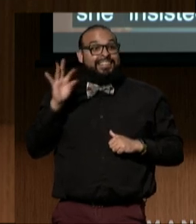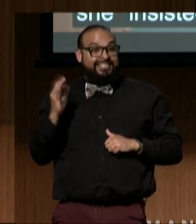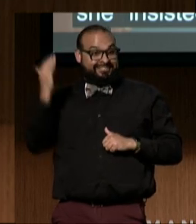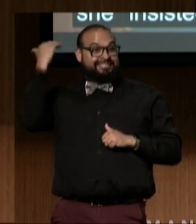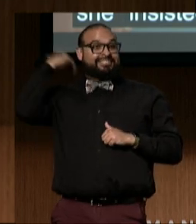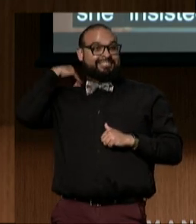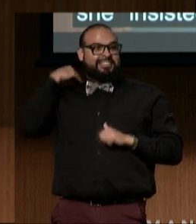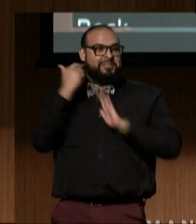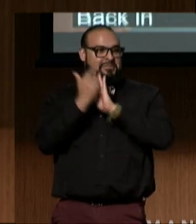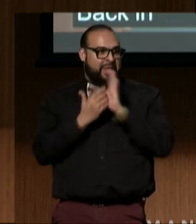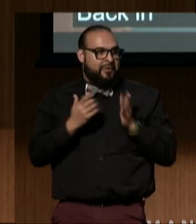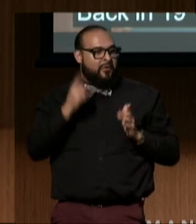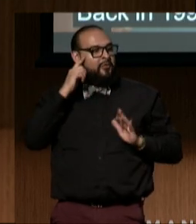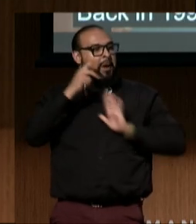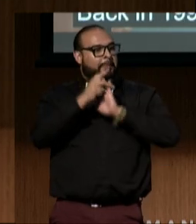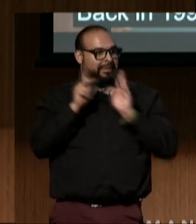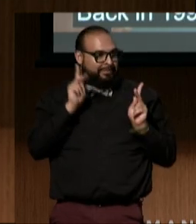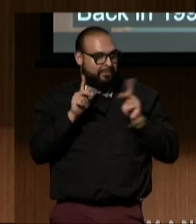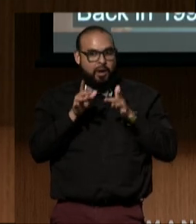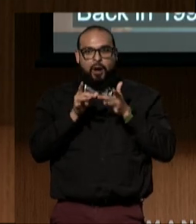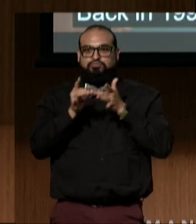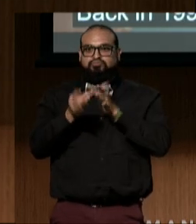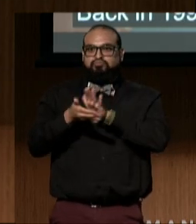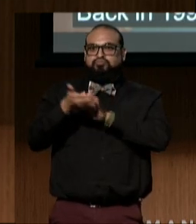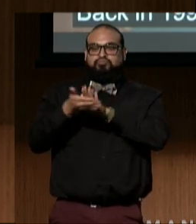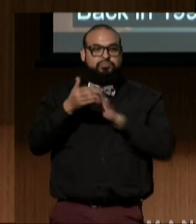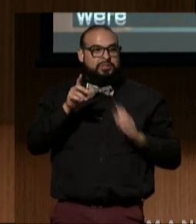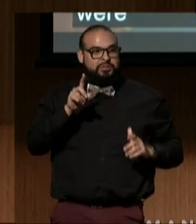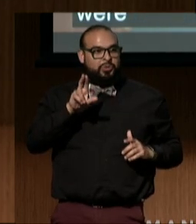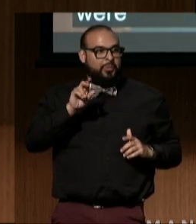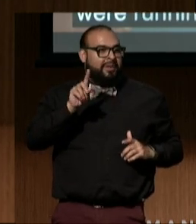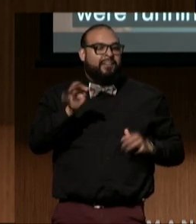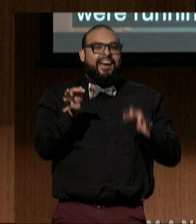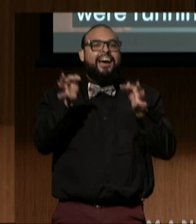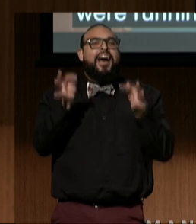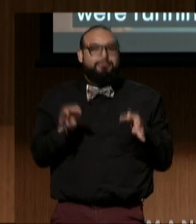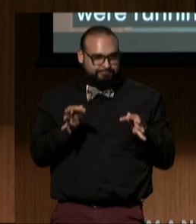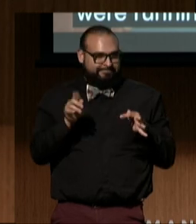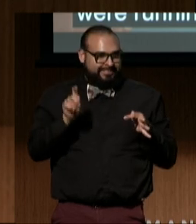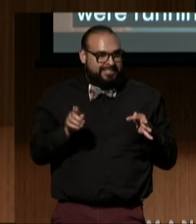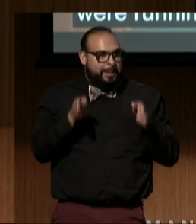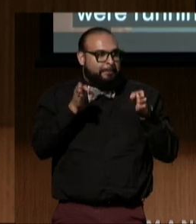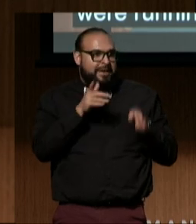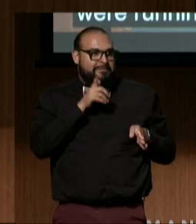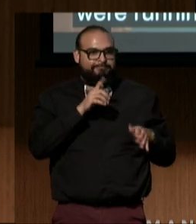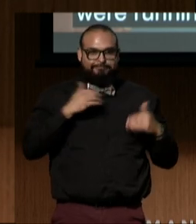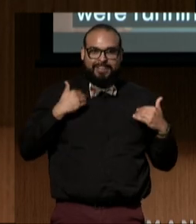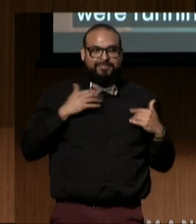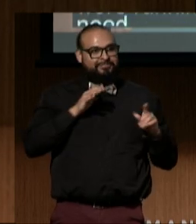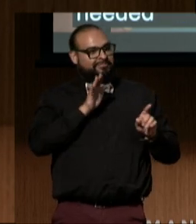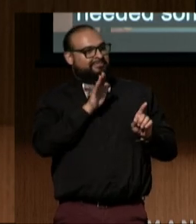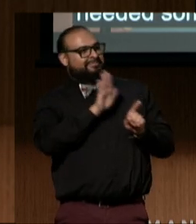who were running DREDF apparently decided that they needed somebody with actual business credentials.